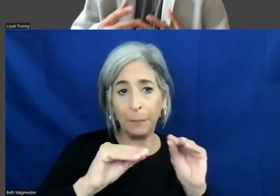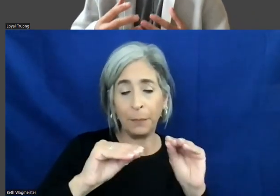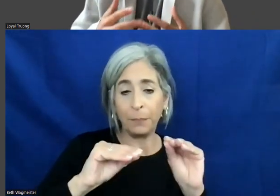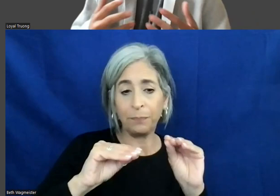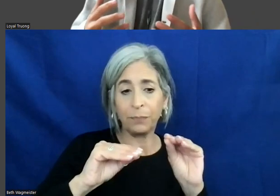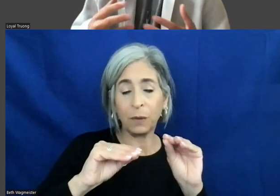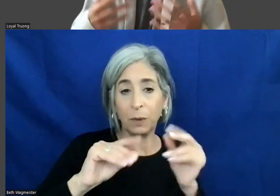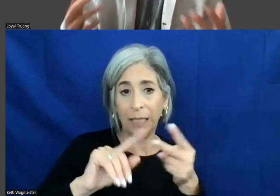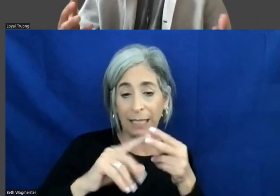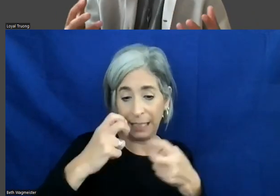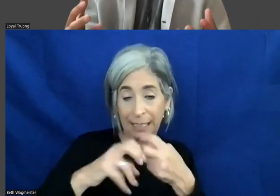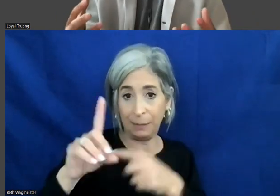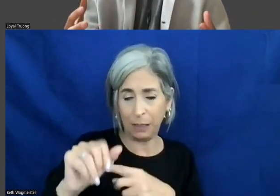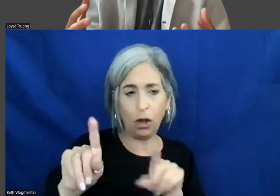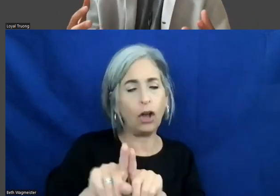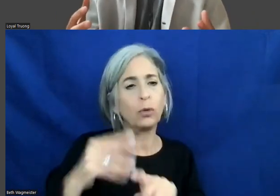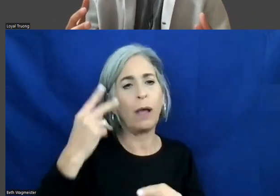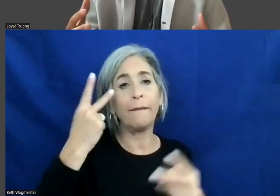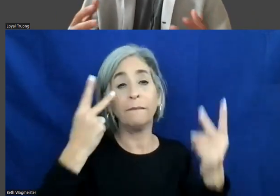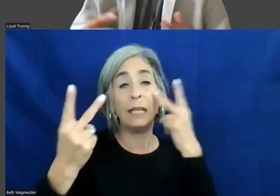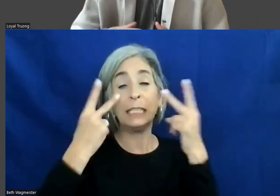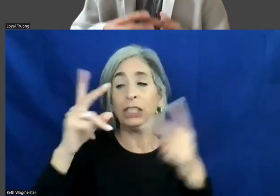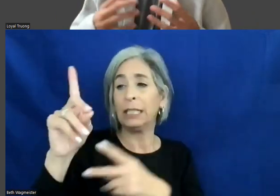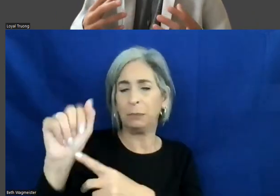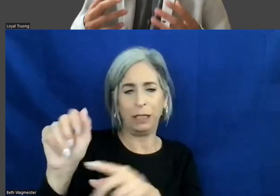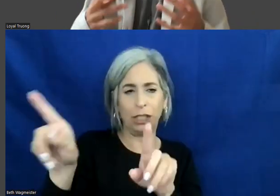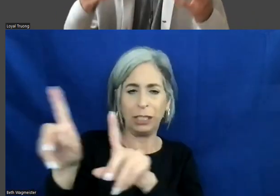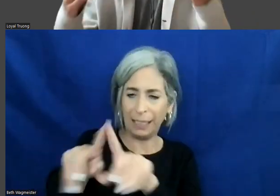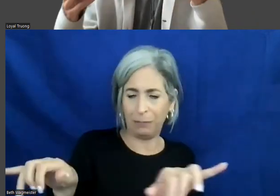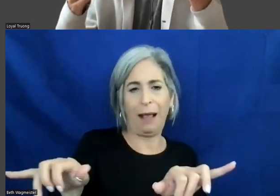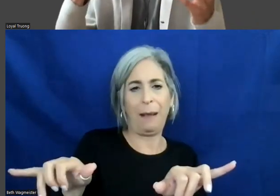sometimes have vision disabilities as well. So being able to look at,